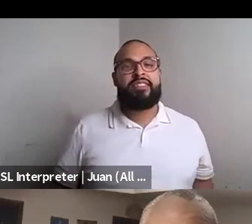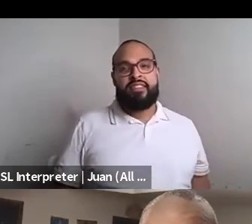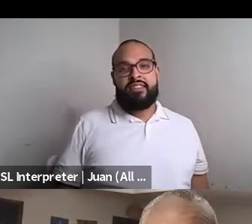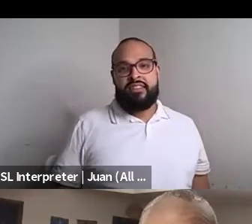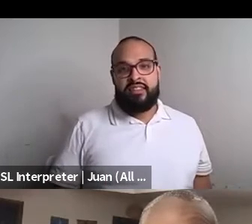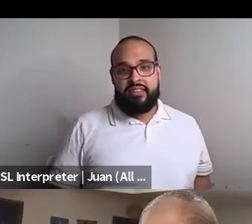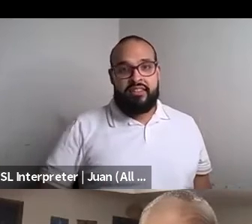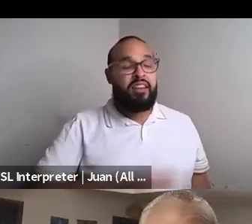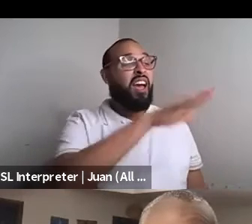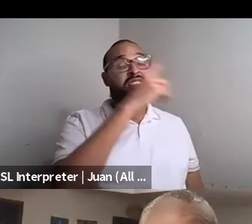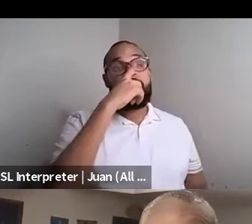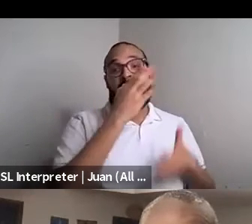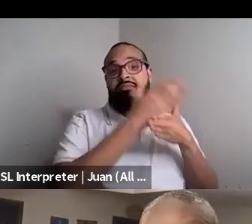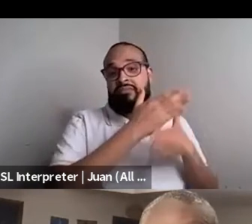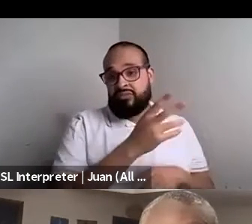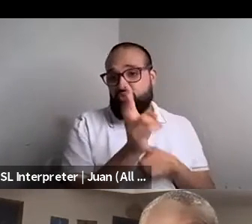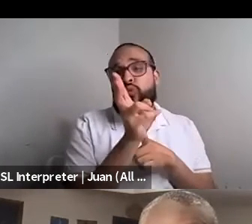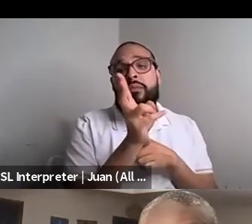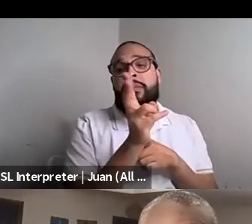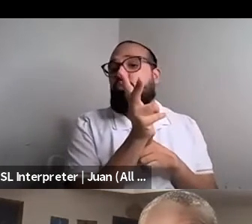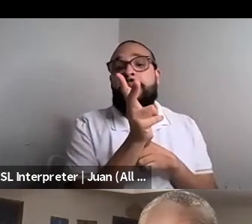Nahshon Anderson: Can I have, can I have two or three minutes to read an excerpt.